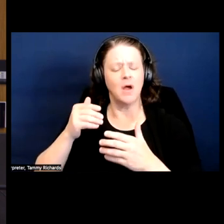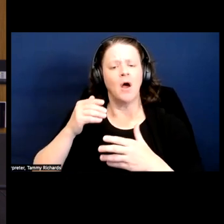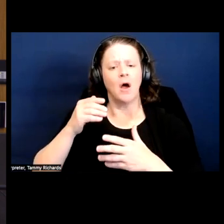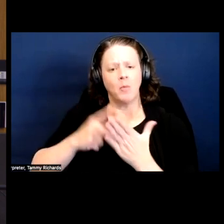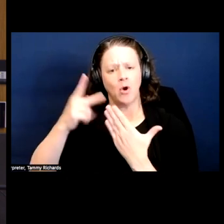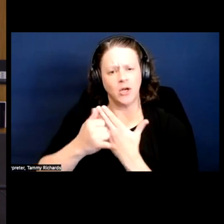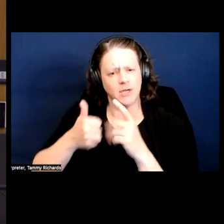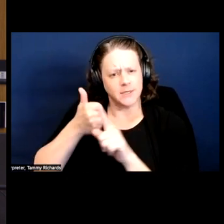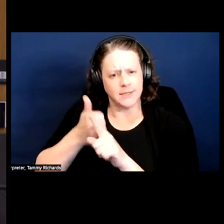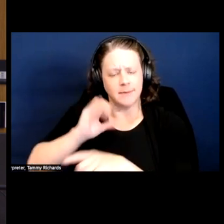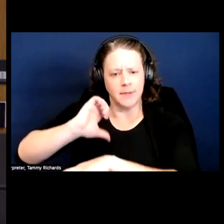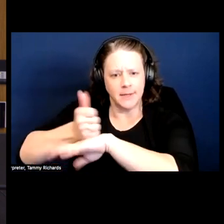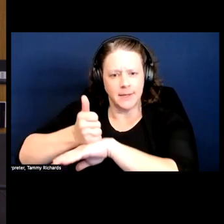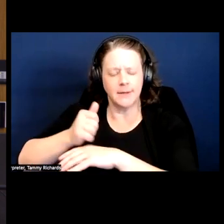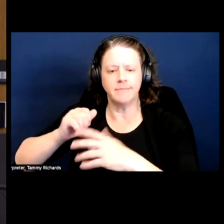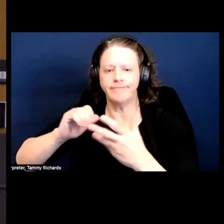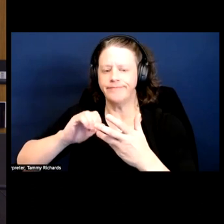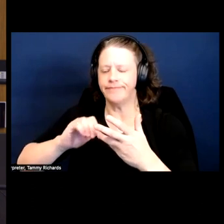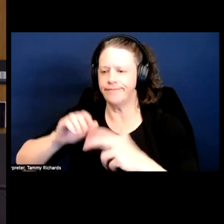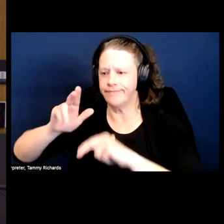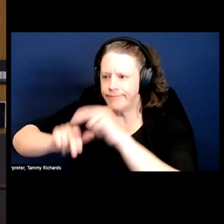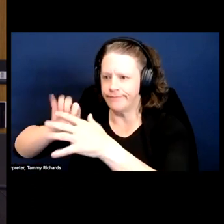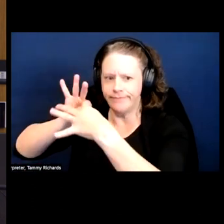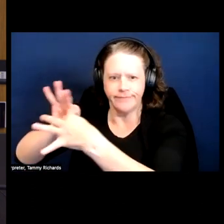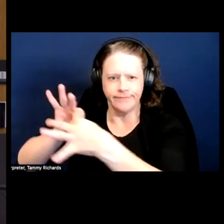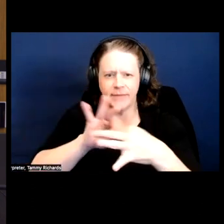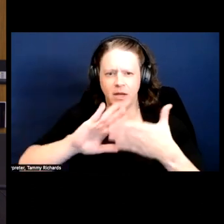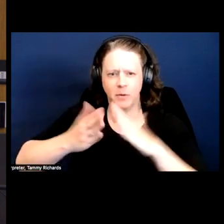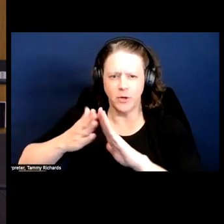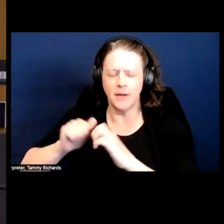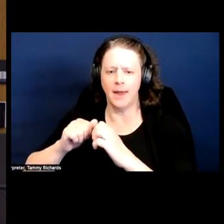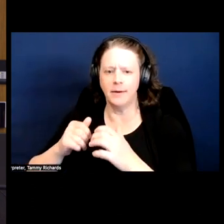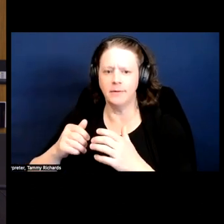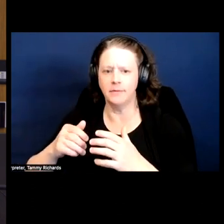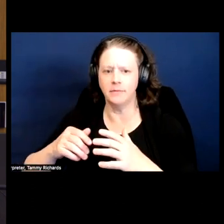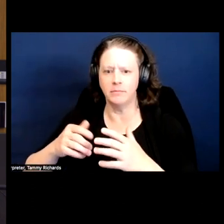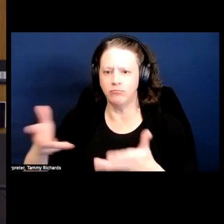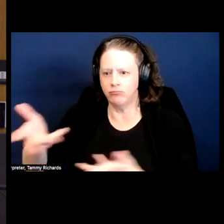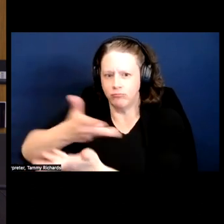relationships and building bonds of community. So, first I want to ask, is that right?